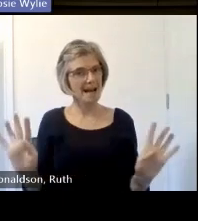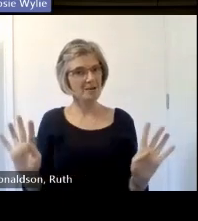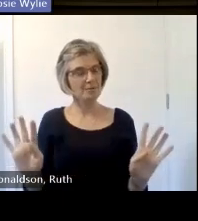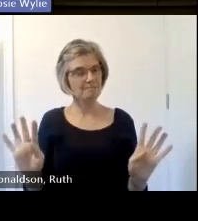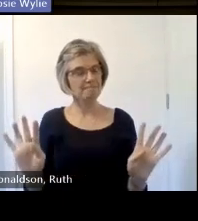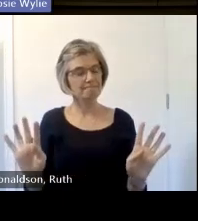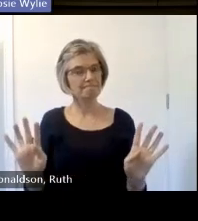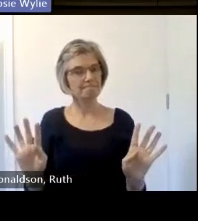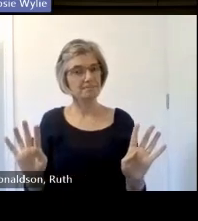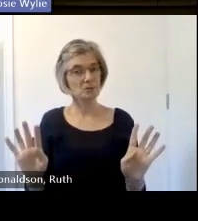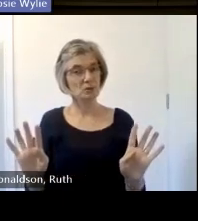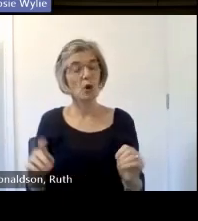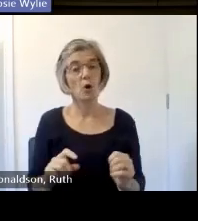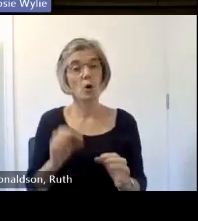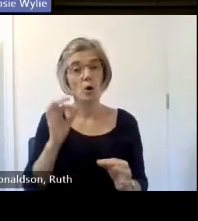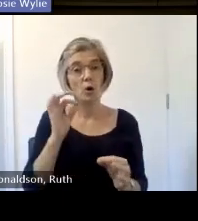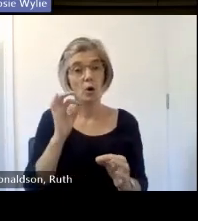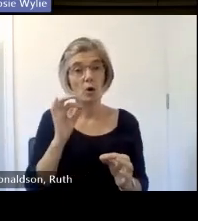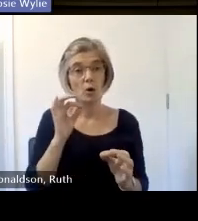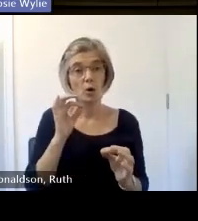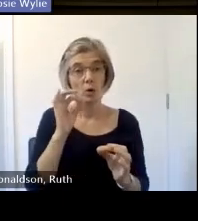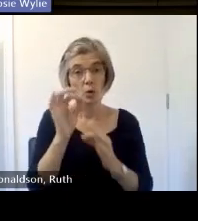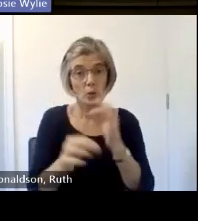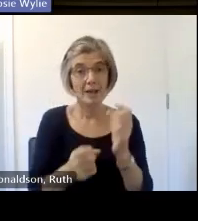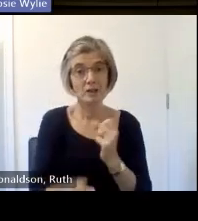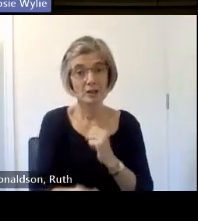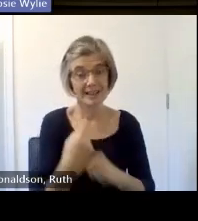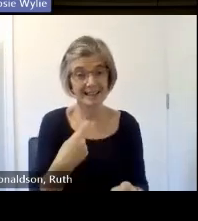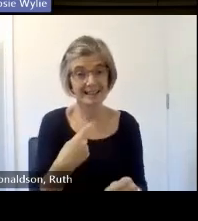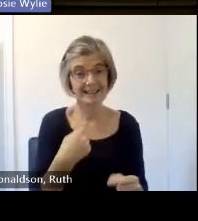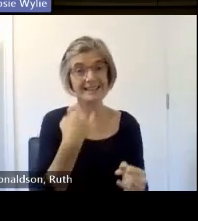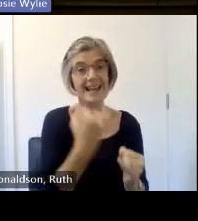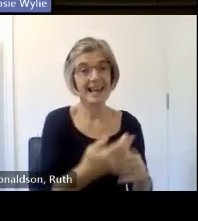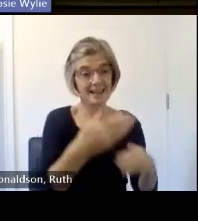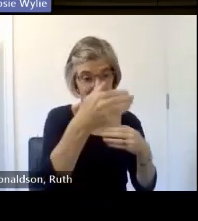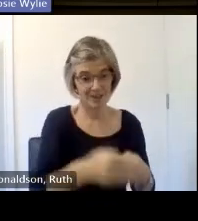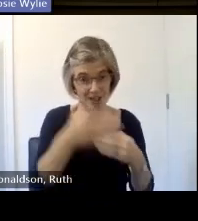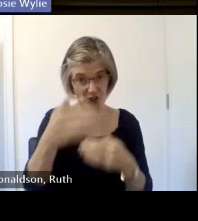can save questions for that panel completely up to you but please don't stay quiet say what you want